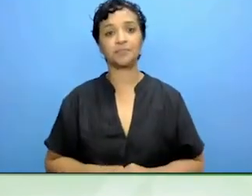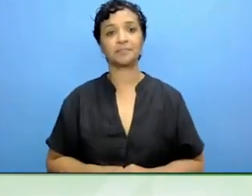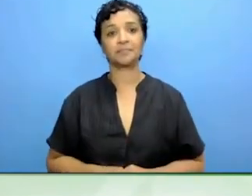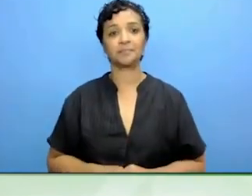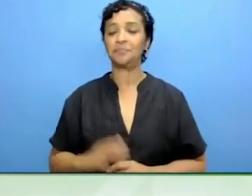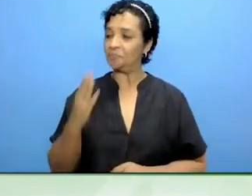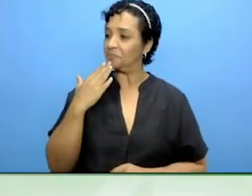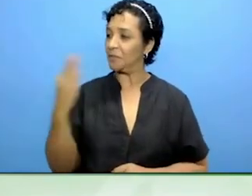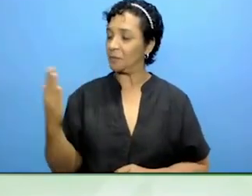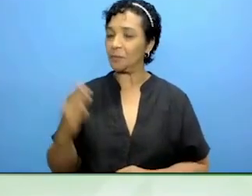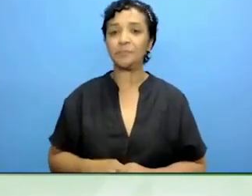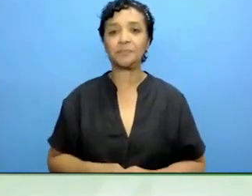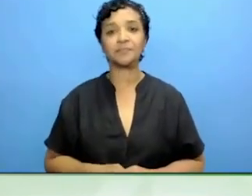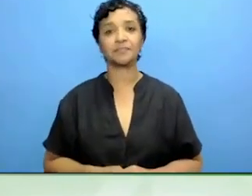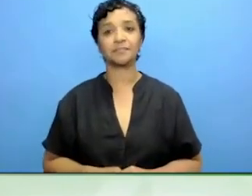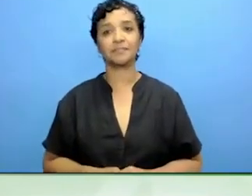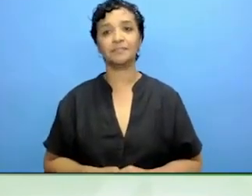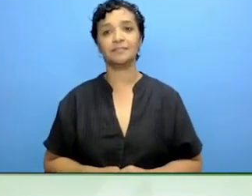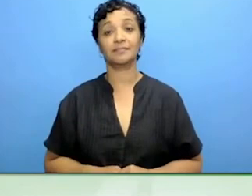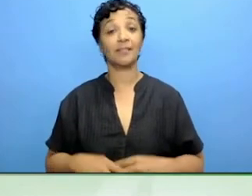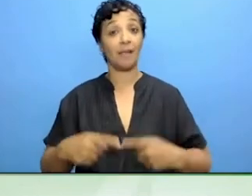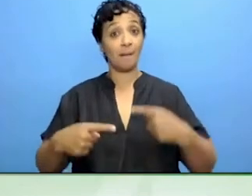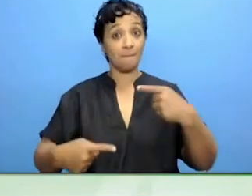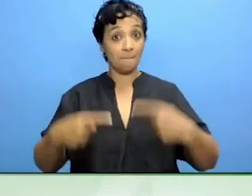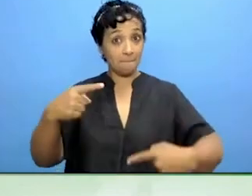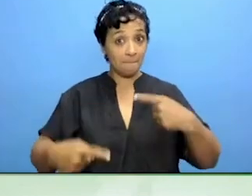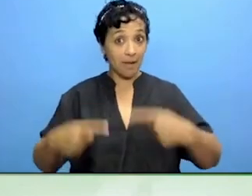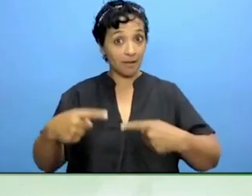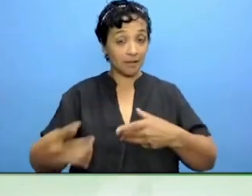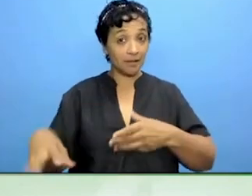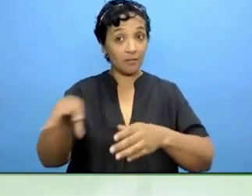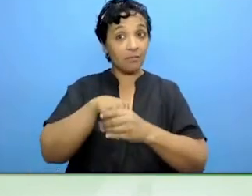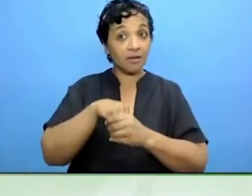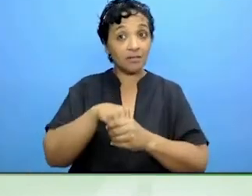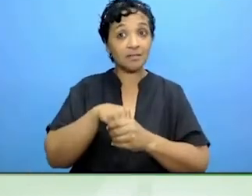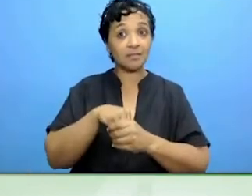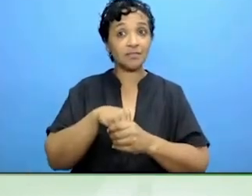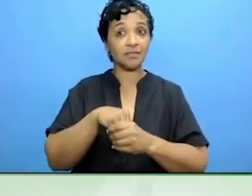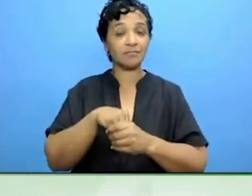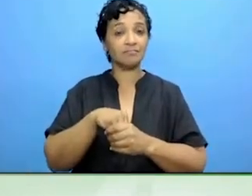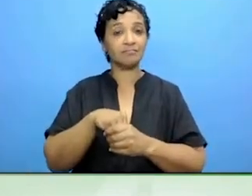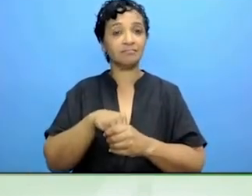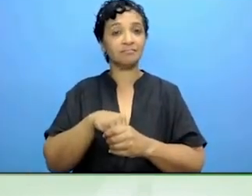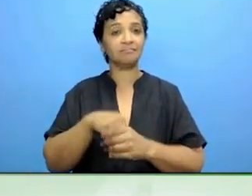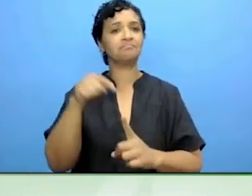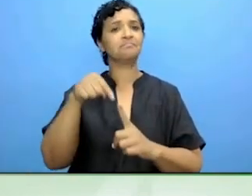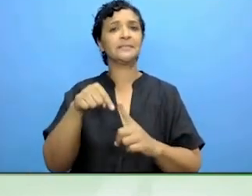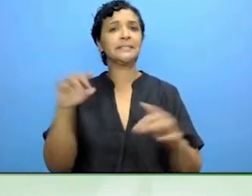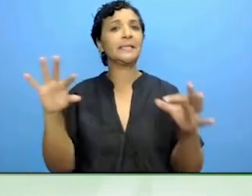When it comes to political participation of the community, how